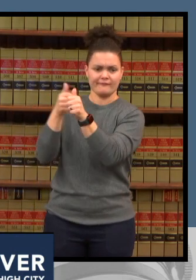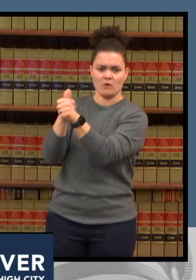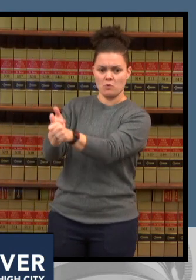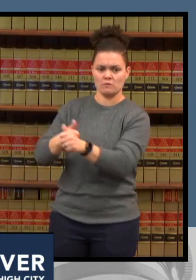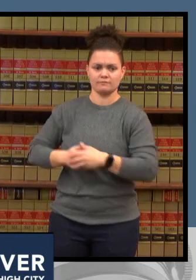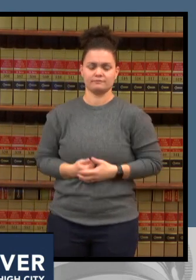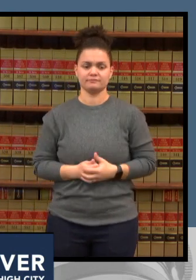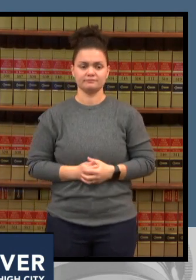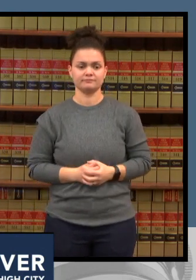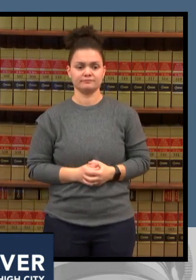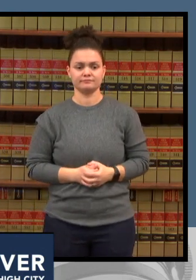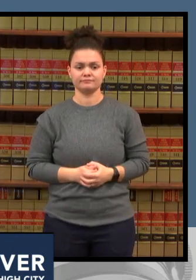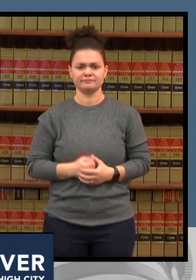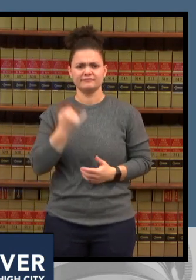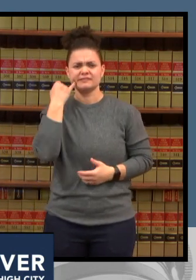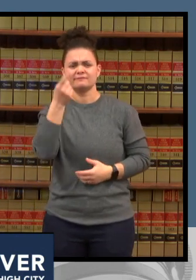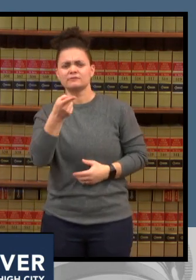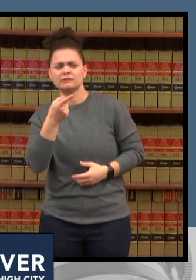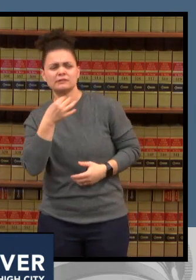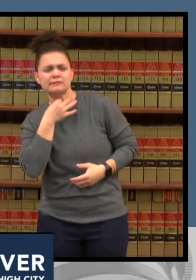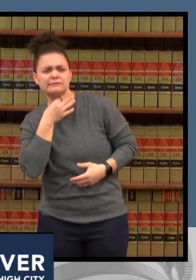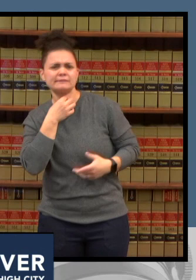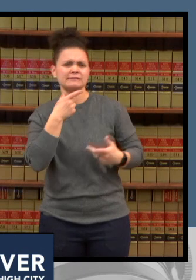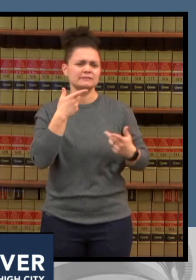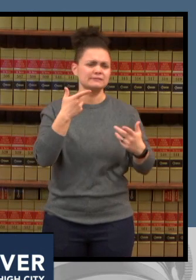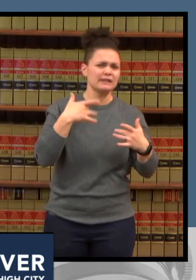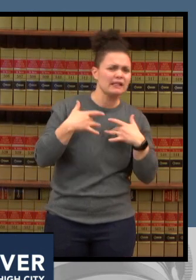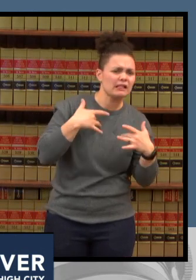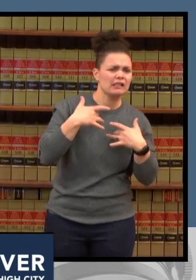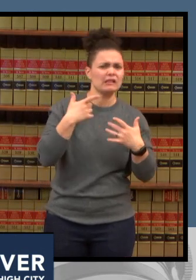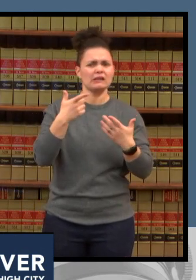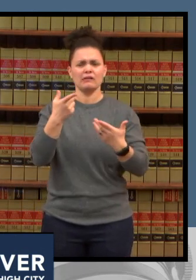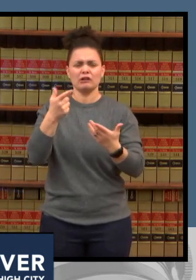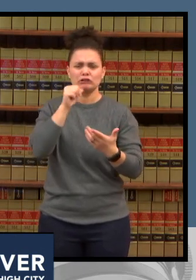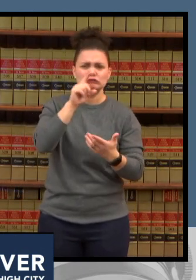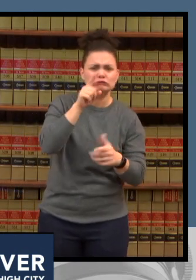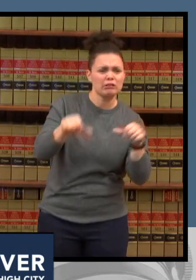you make the right decision for your family we also have multiple parent resources on our